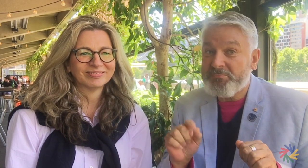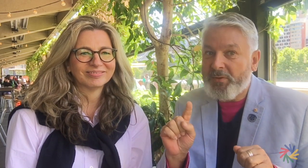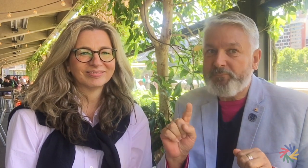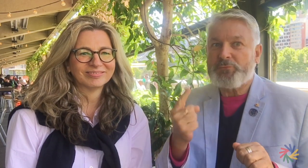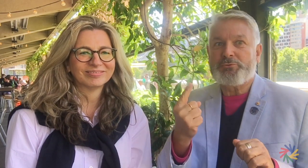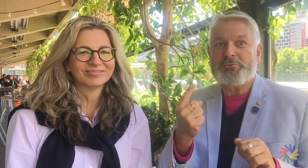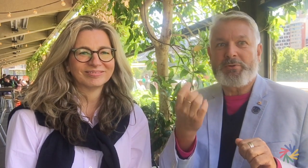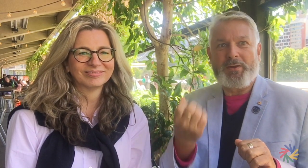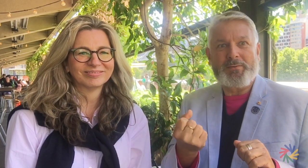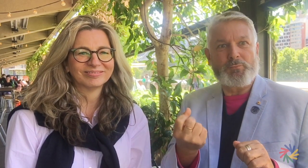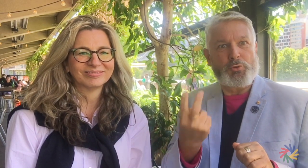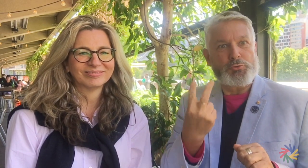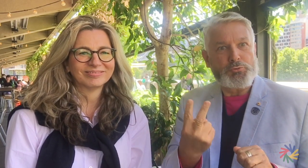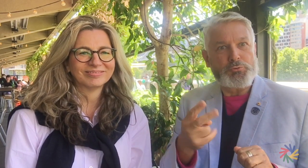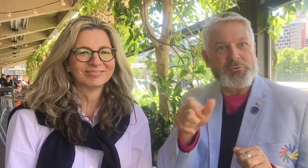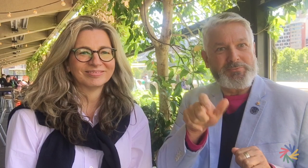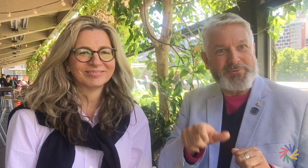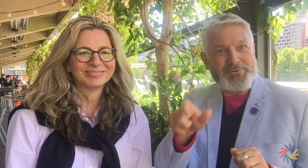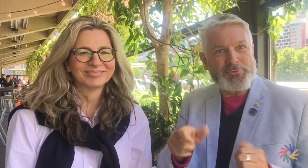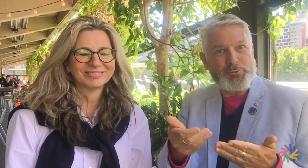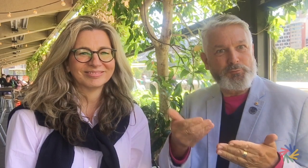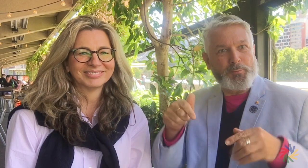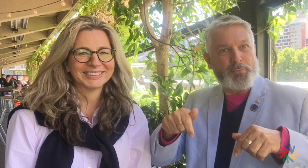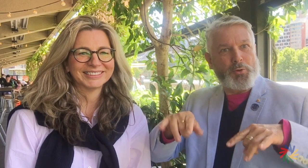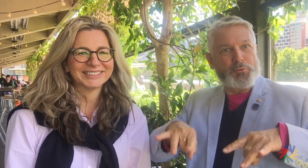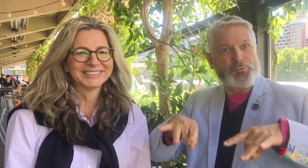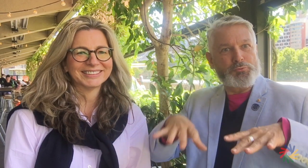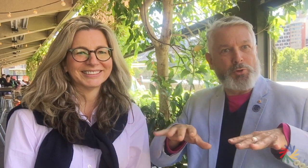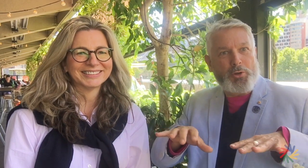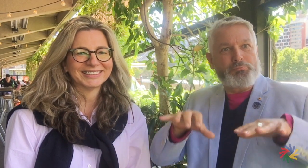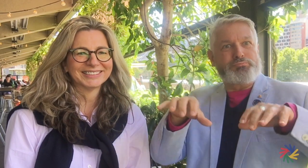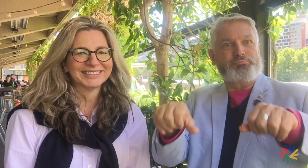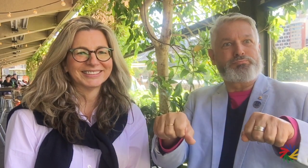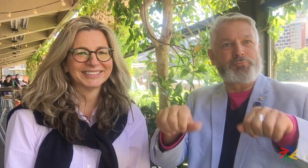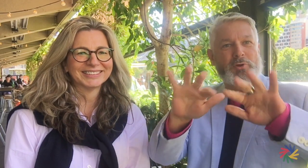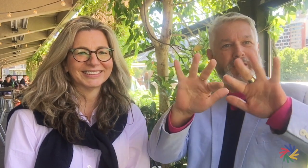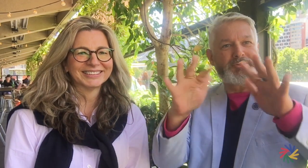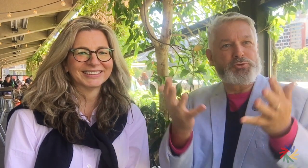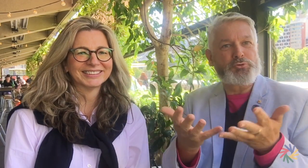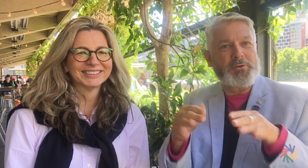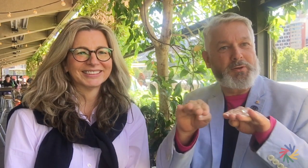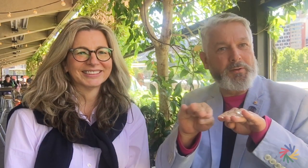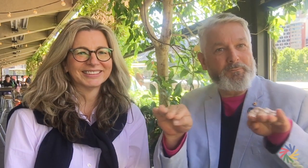It might be the first time in the history of both organisations